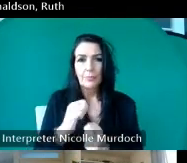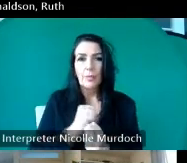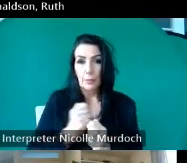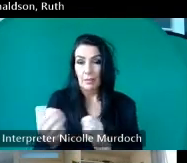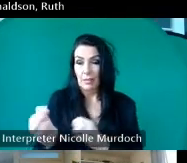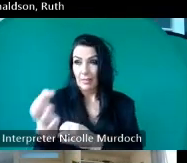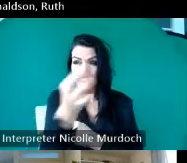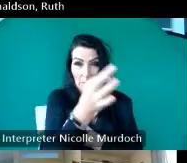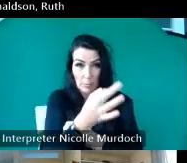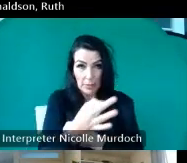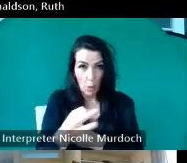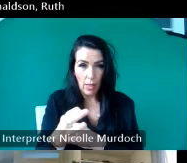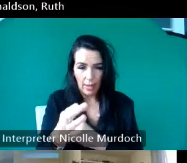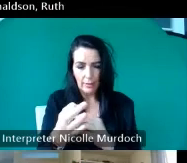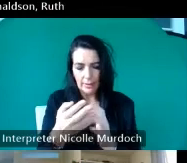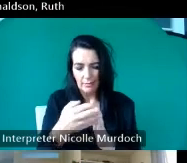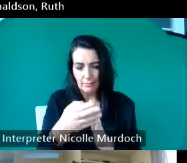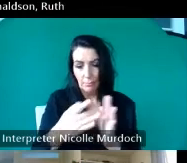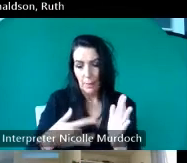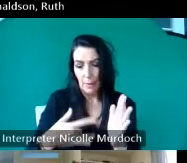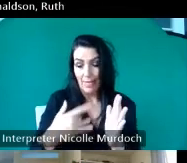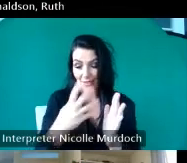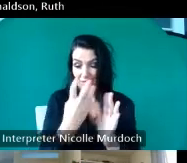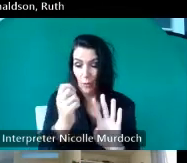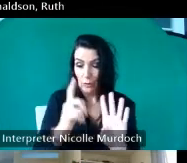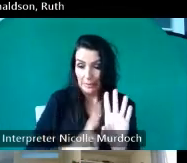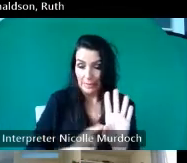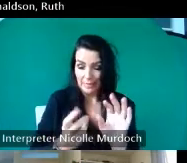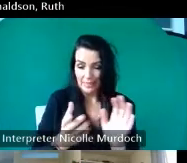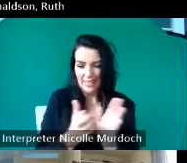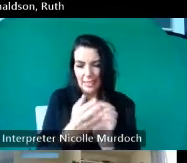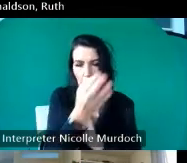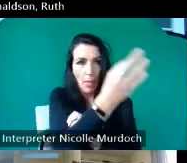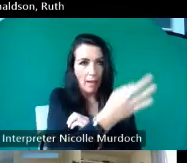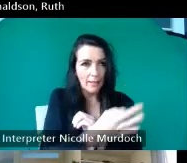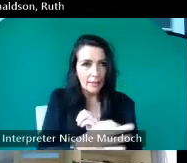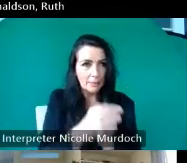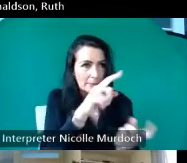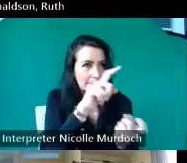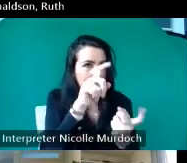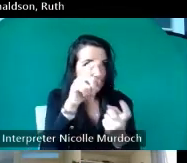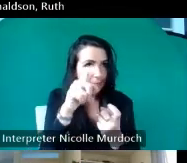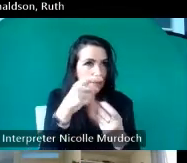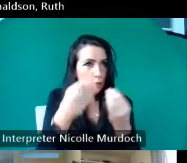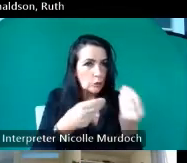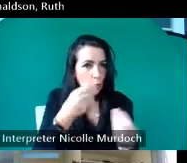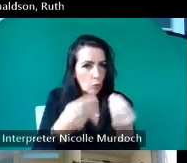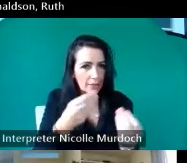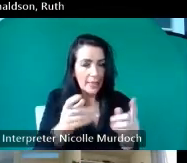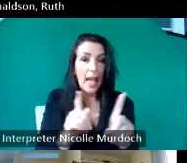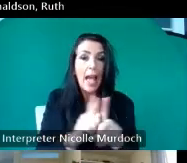that's where I live I've Liv about 40 years and uh the road to the Isles and no D so that was a bit